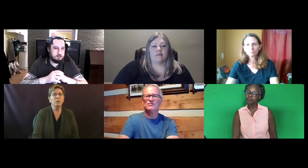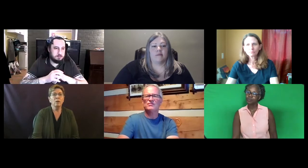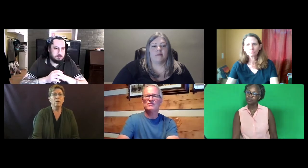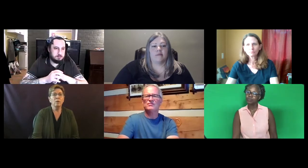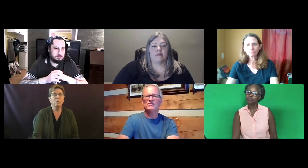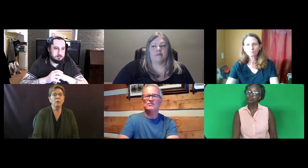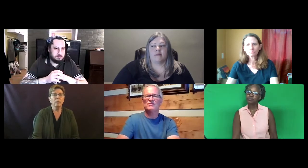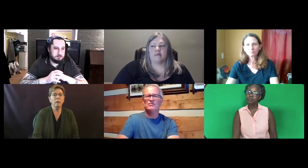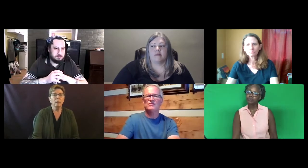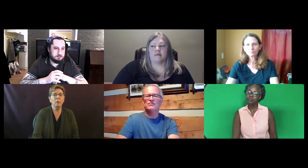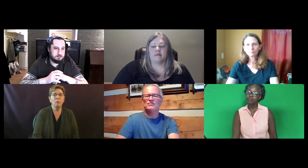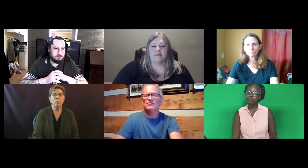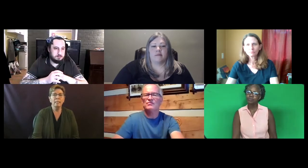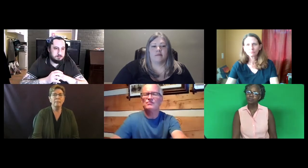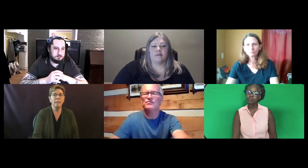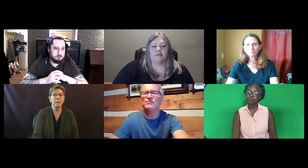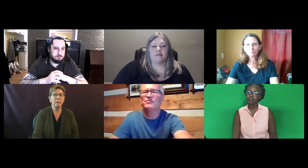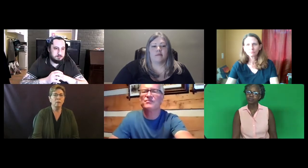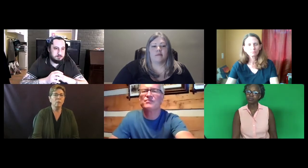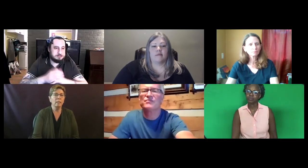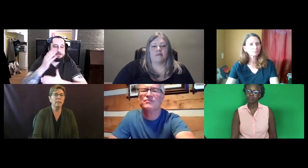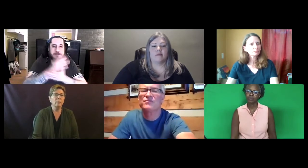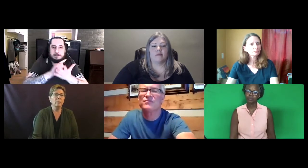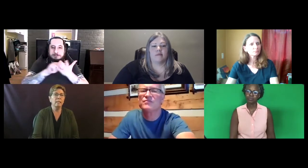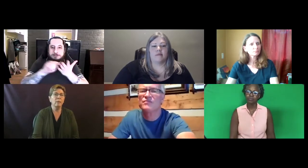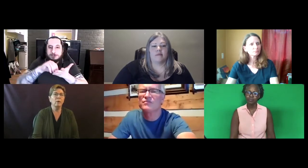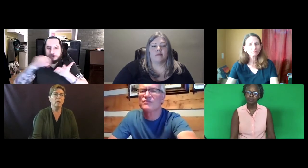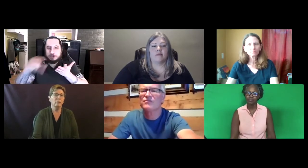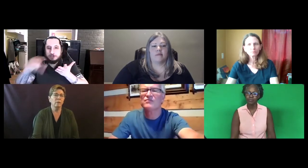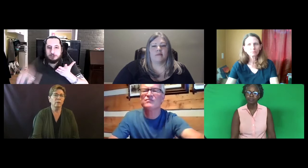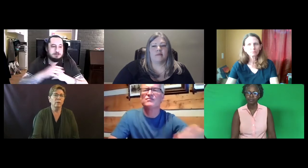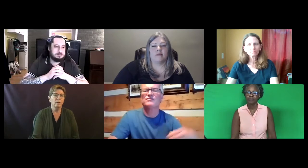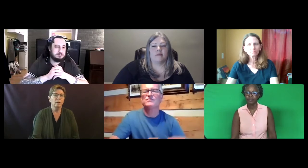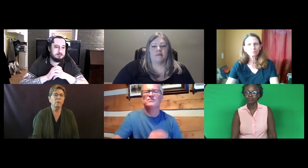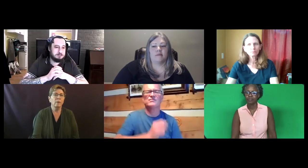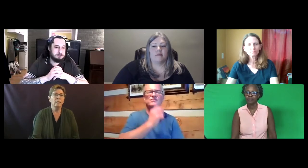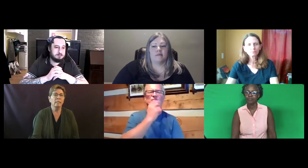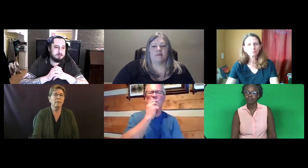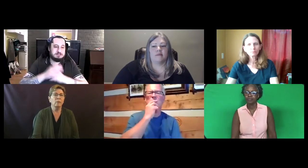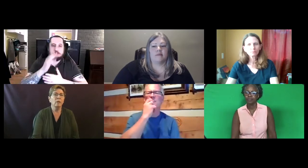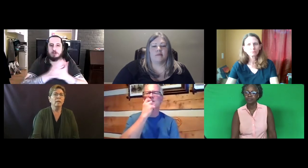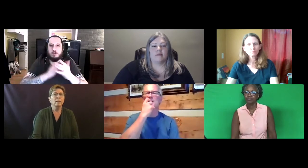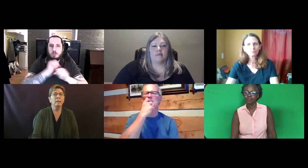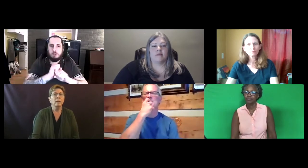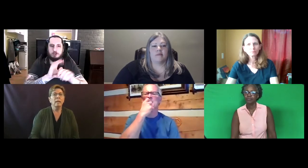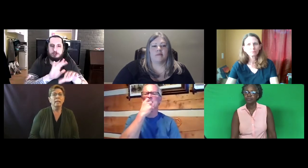So what does it mean, you know, when they said they were "other"?